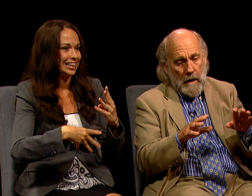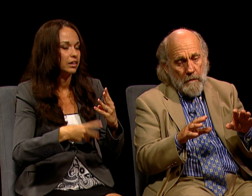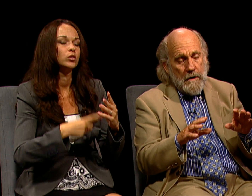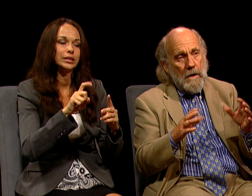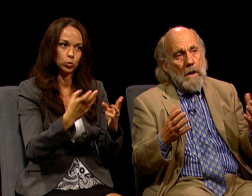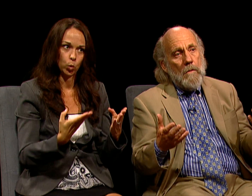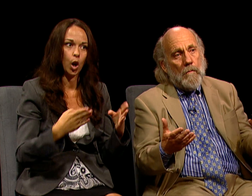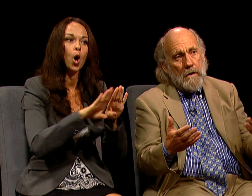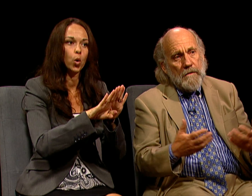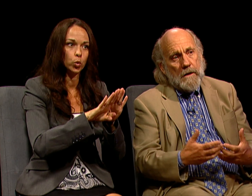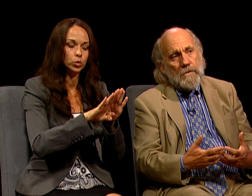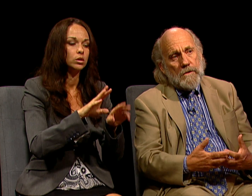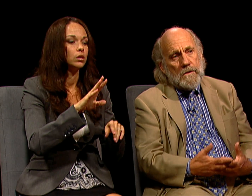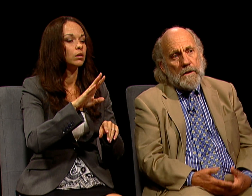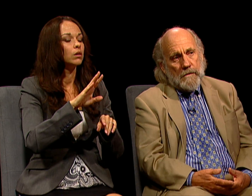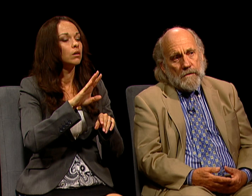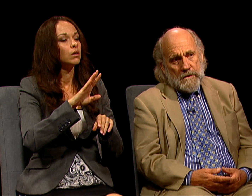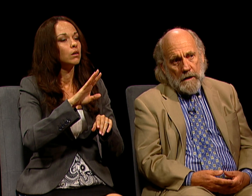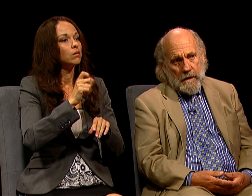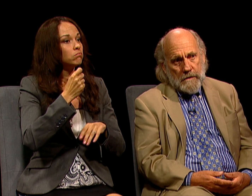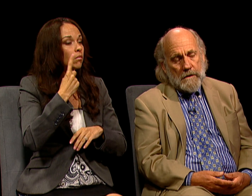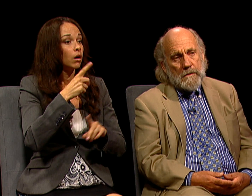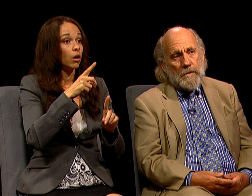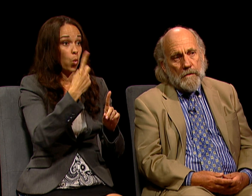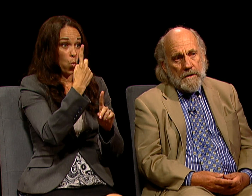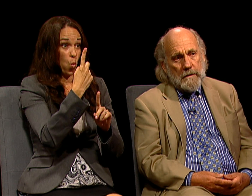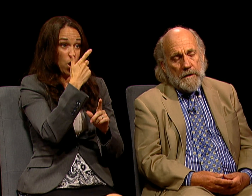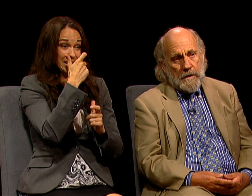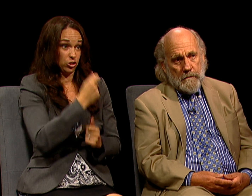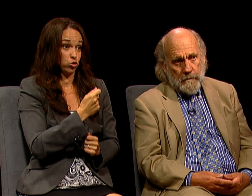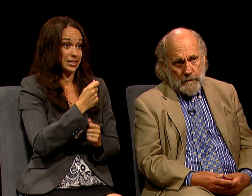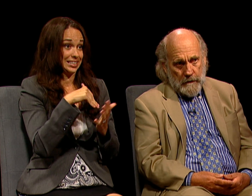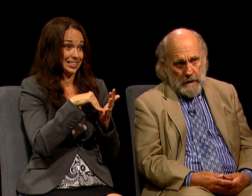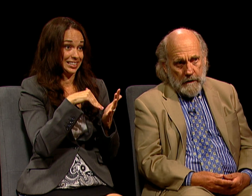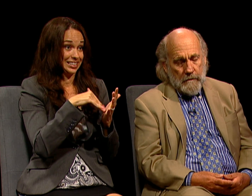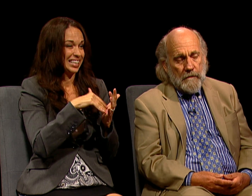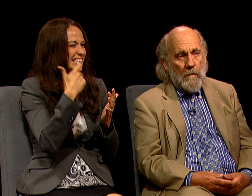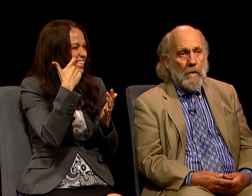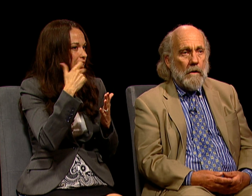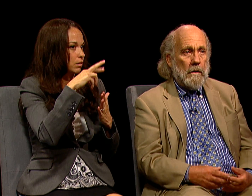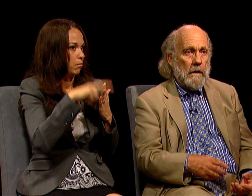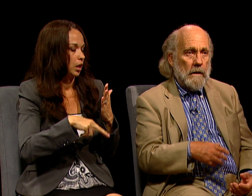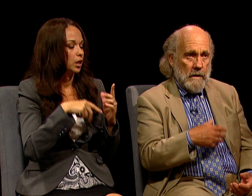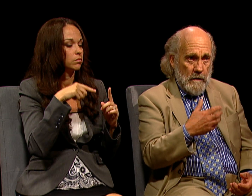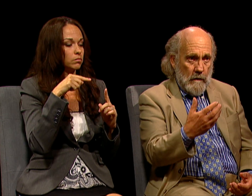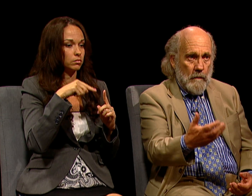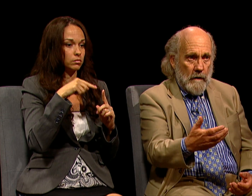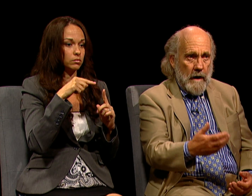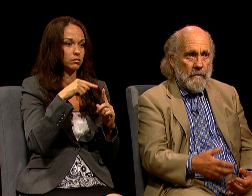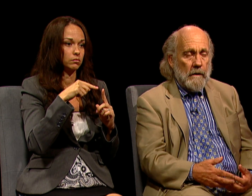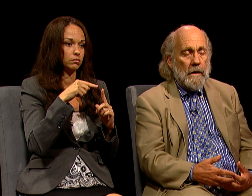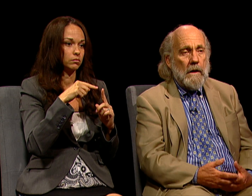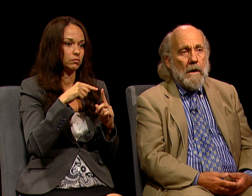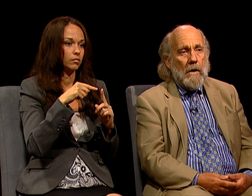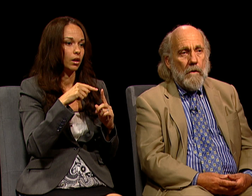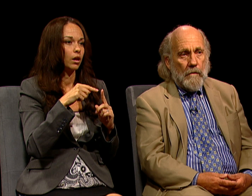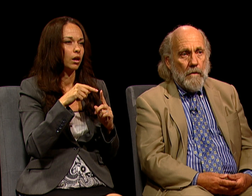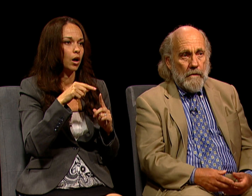BUT ONE OF THE INTERESTING STUDIES IT HAS BEEN RECENTLY COMPLETED FOR A HEARING WERE HAVING OVER WHETHER